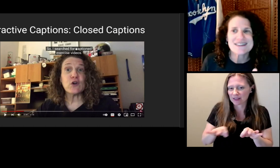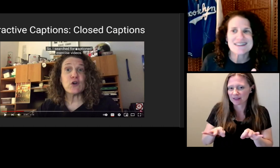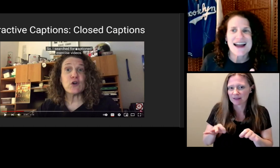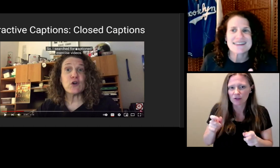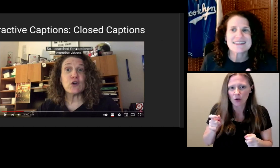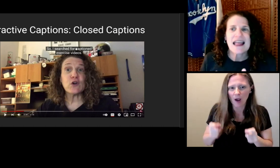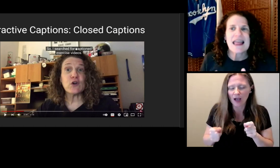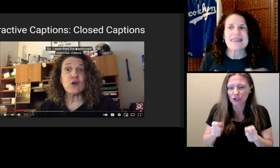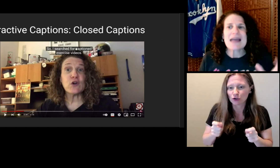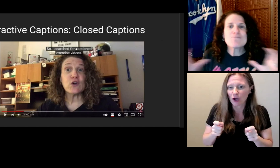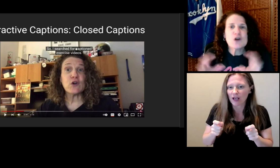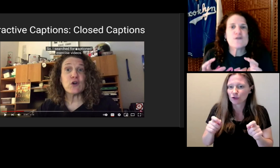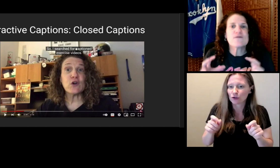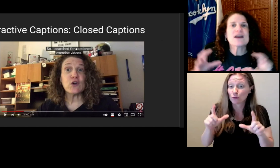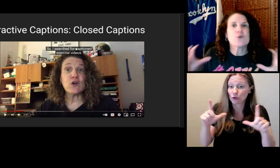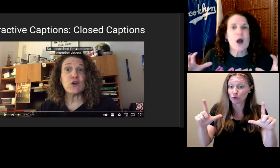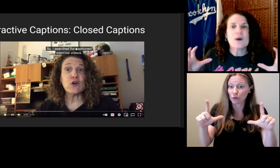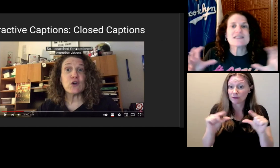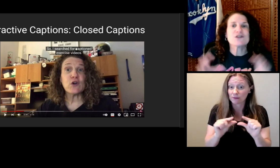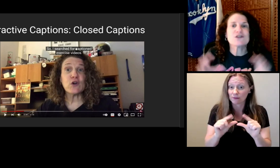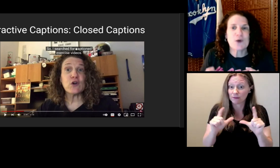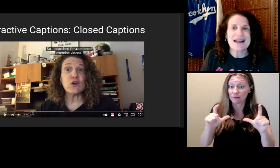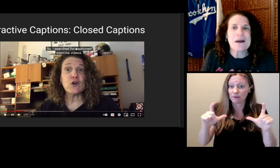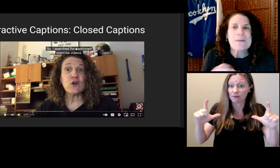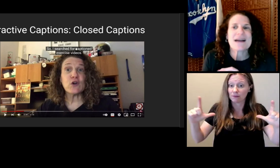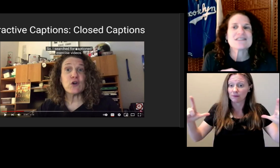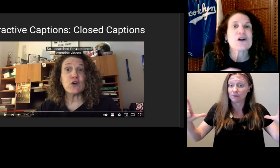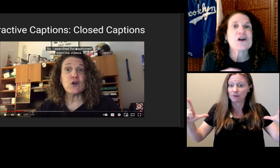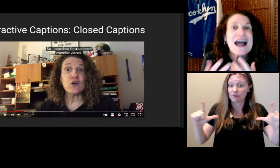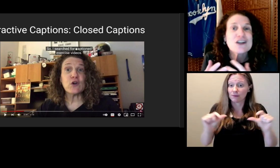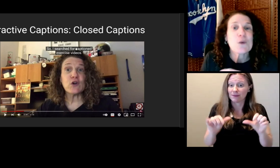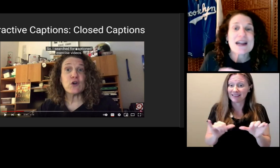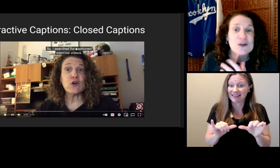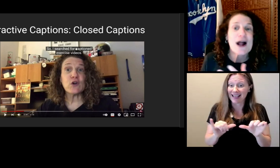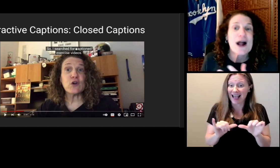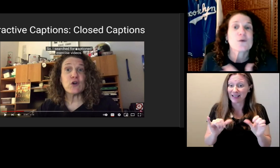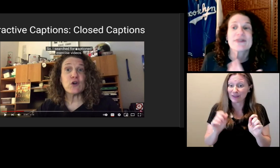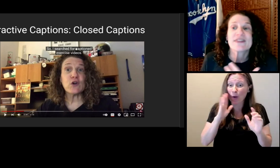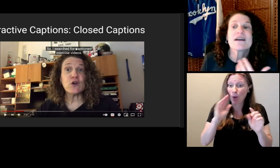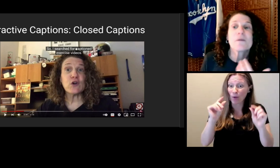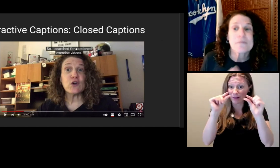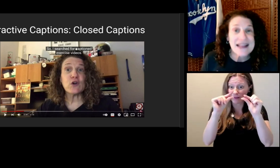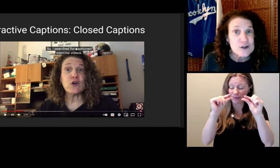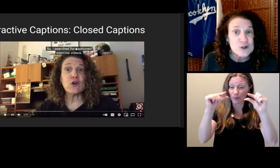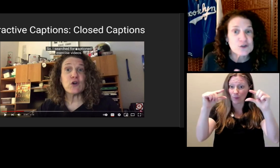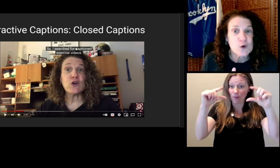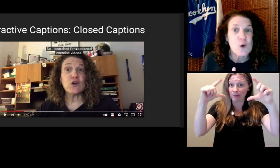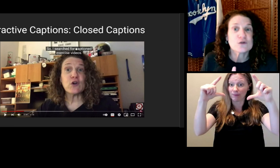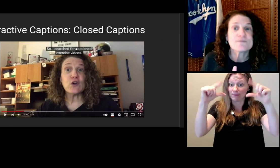They move and grow and shrink based on how you interact with the player controls.